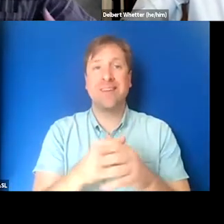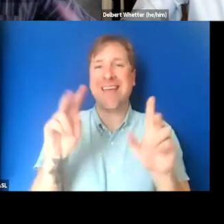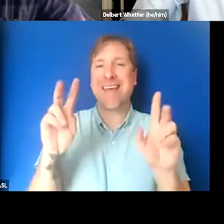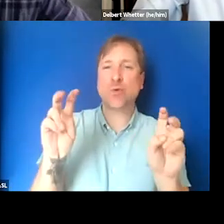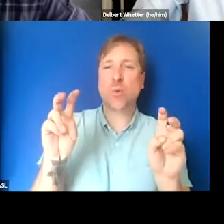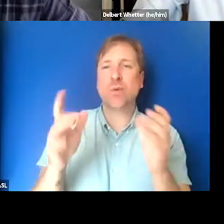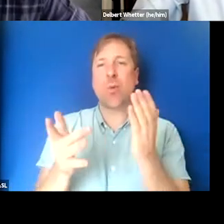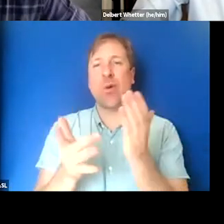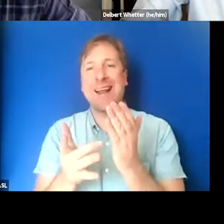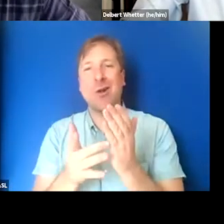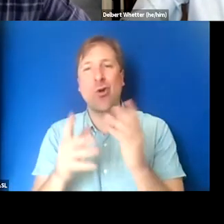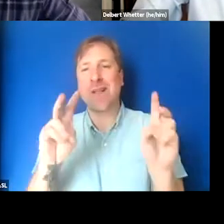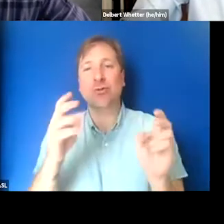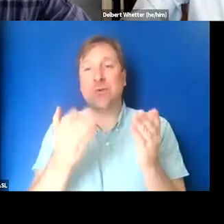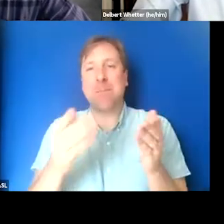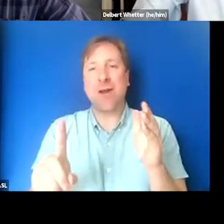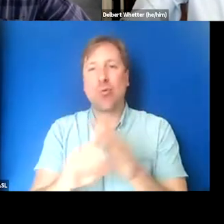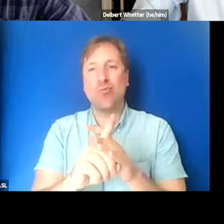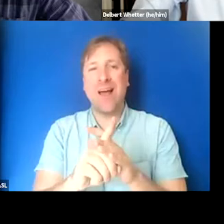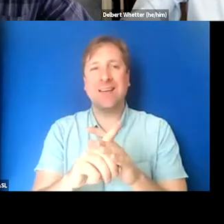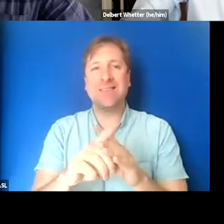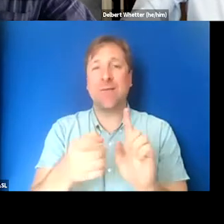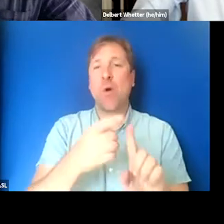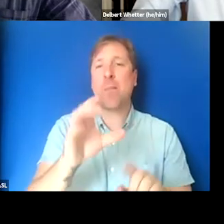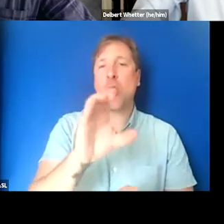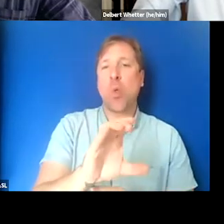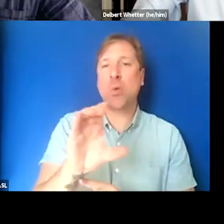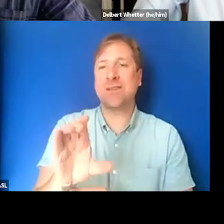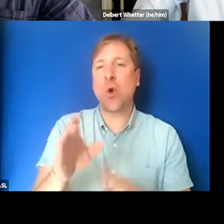technical issues that might arise from closed captions or the ability